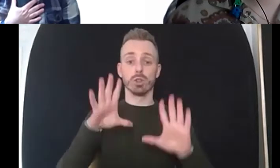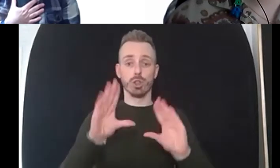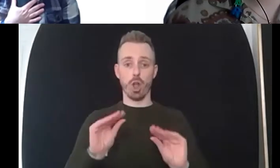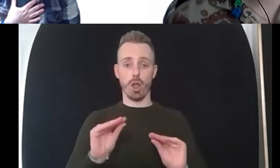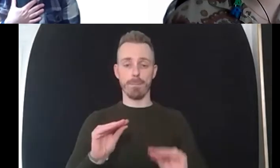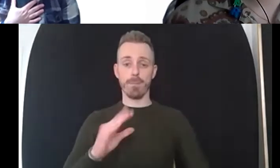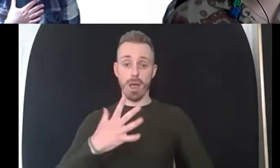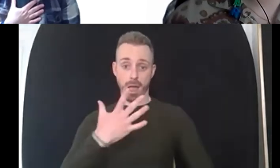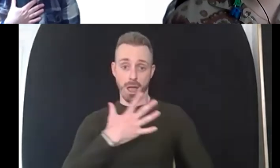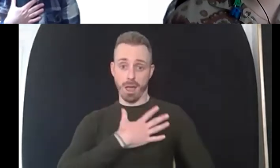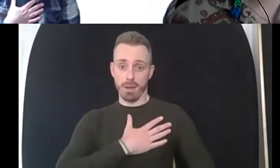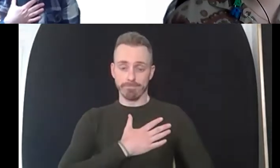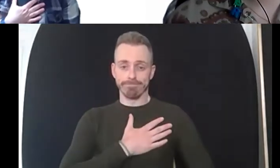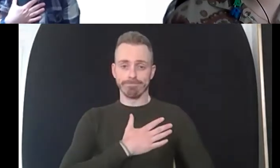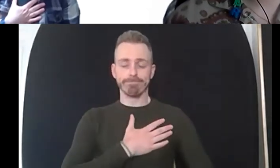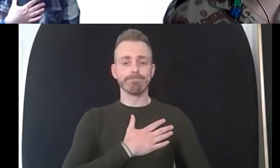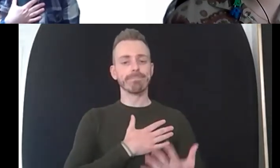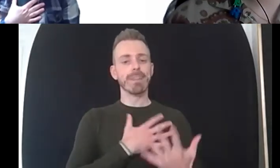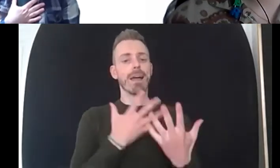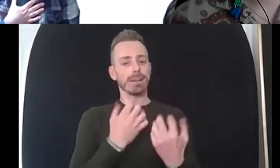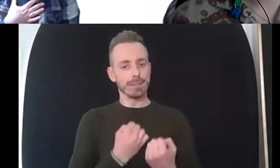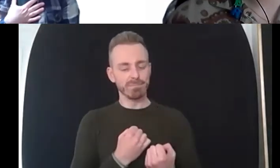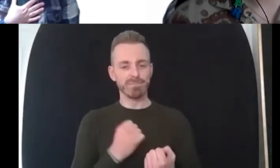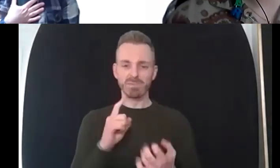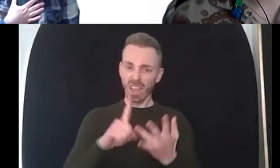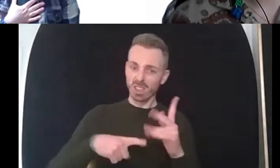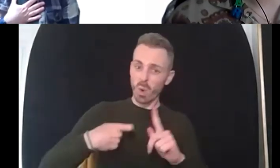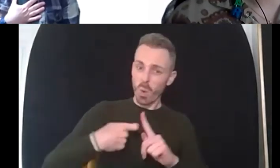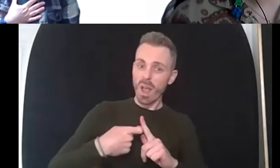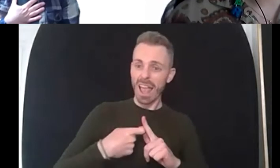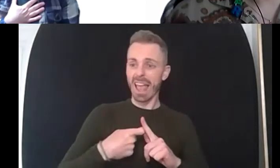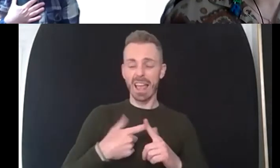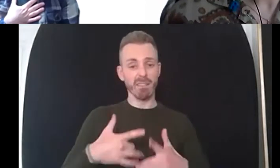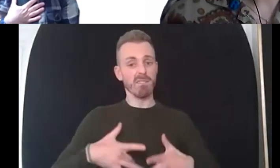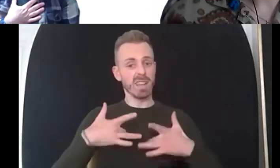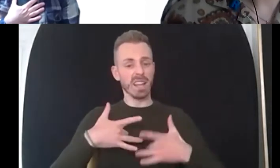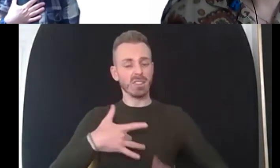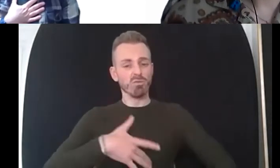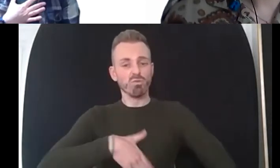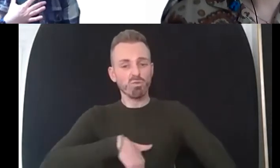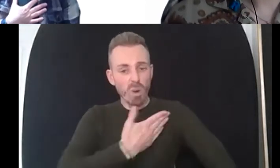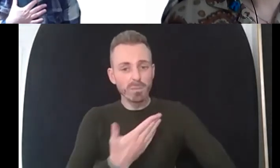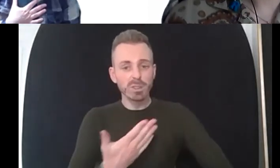to make mistakes it's okay to feel alone right now i understand that yeah and it's fine